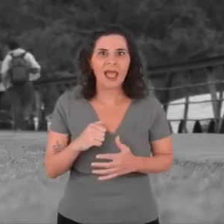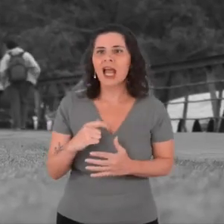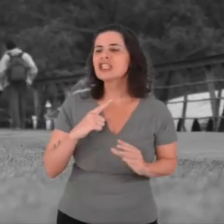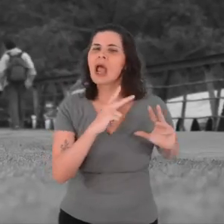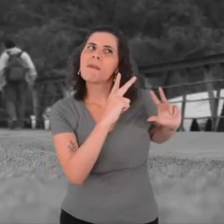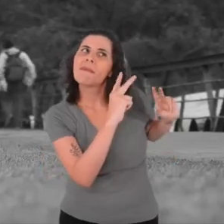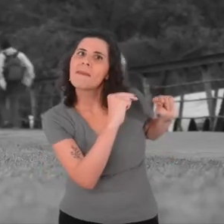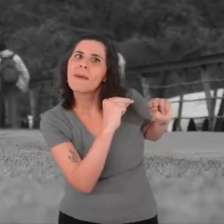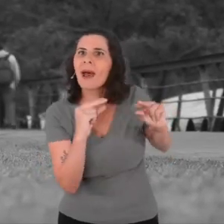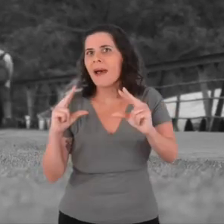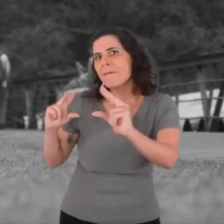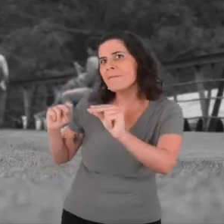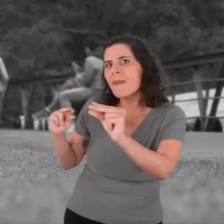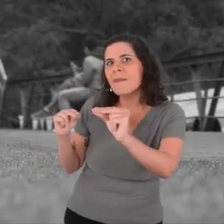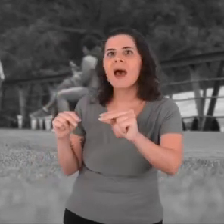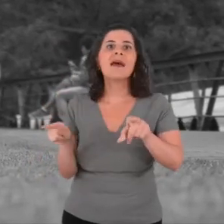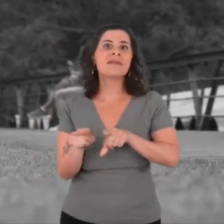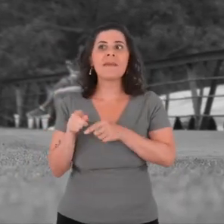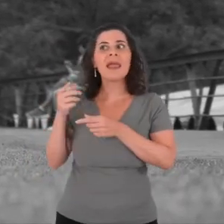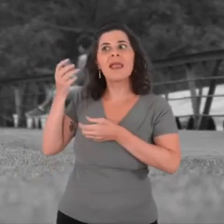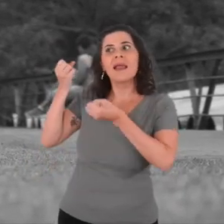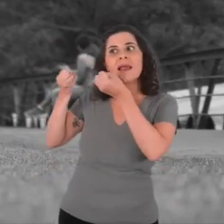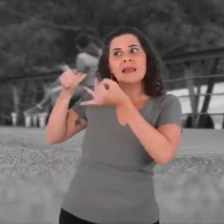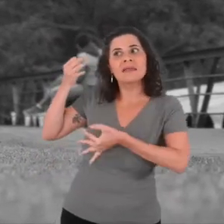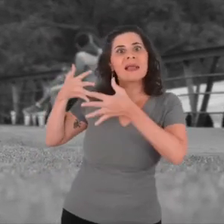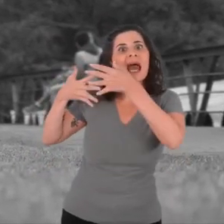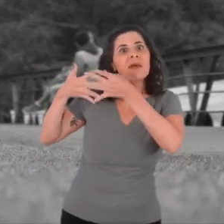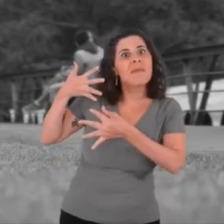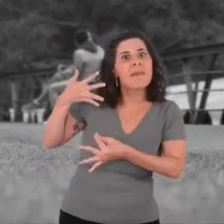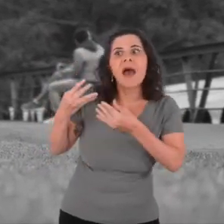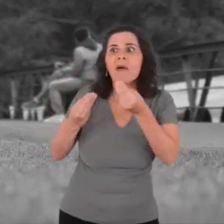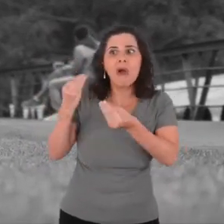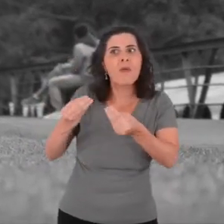of couples sitting down, resting... and it's really nice!